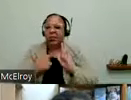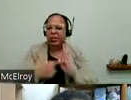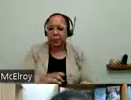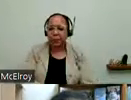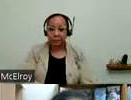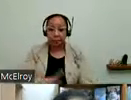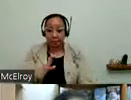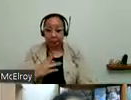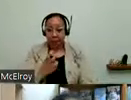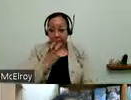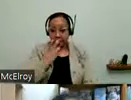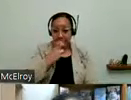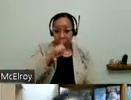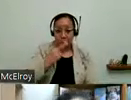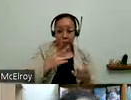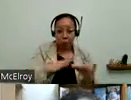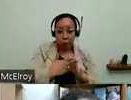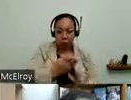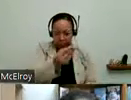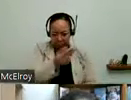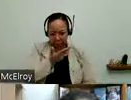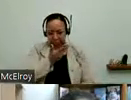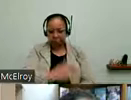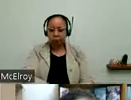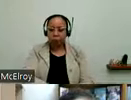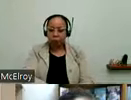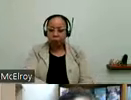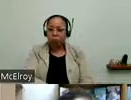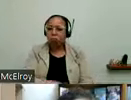community that there was no way to complain if you came across a scooter.